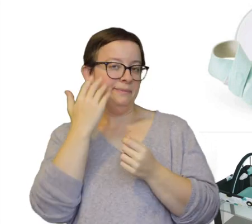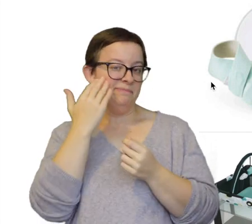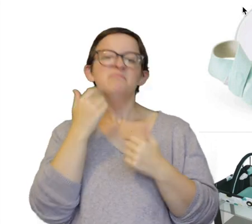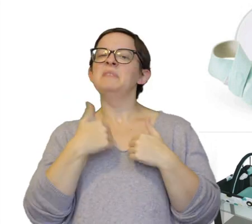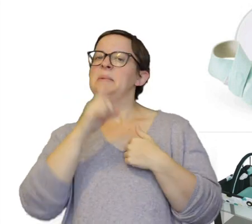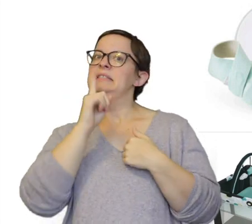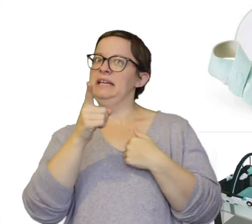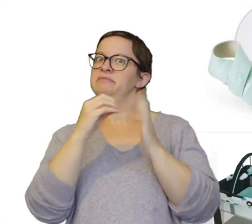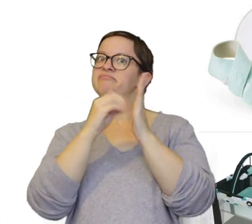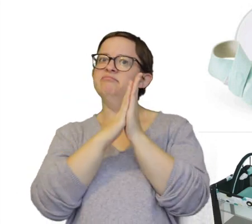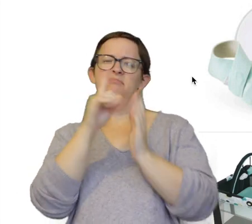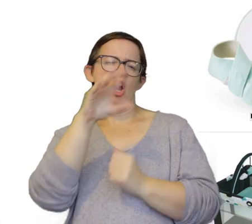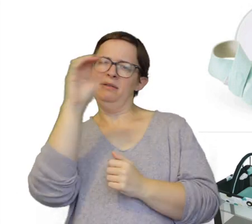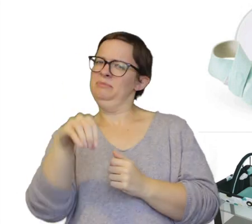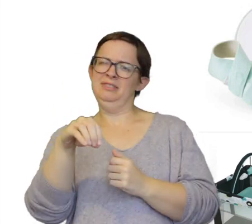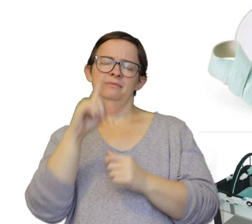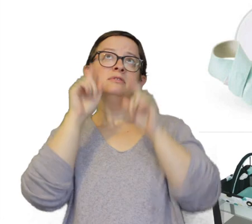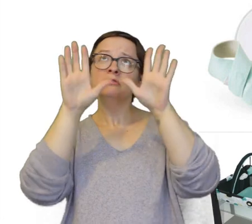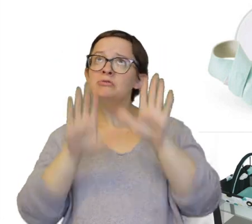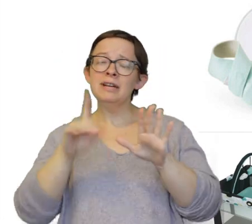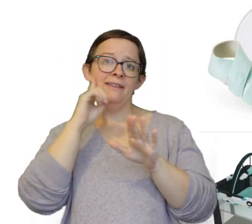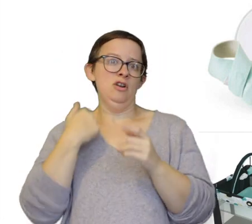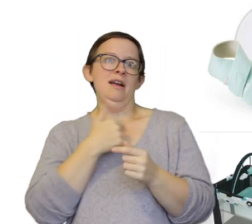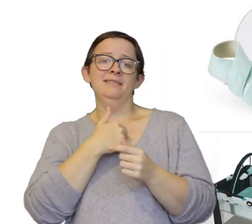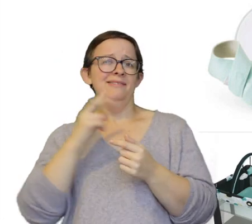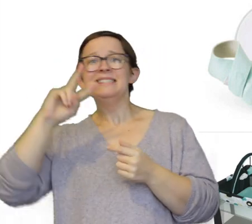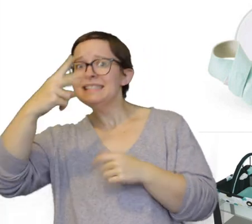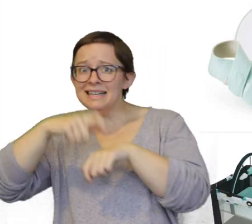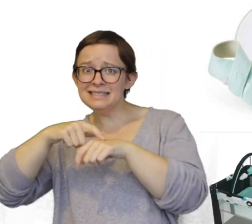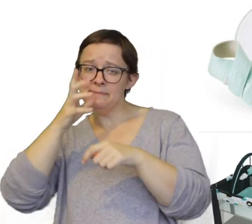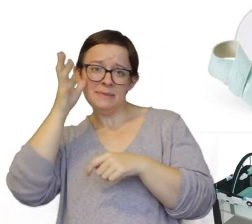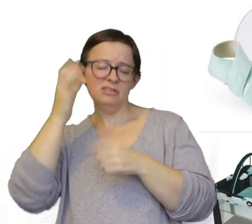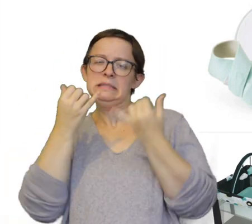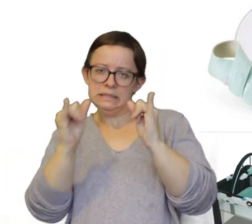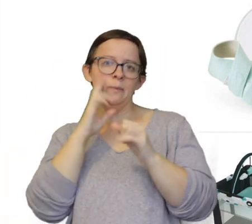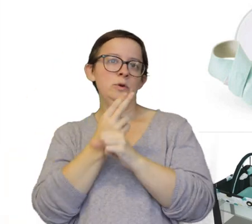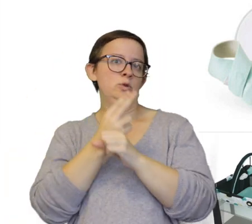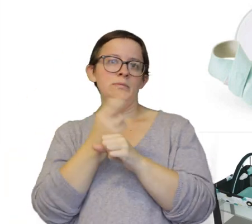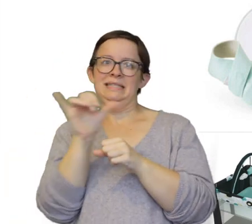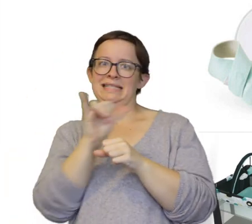So I would definitely put this on there... 100%. It was great for us even a second time parents. I'm still gonna use the one we had